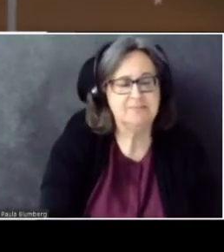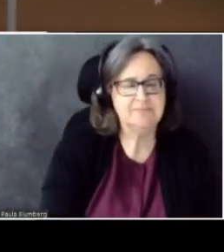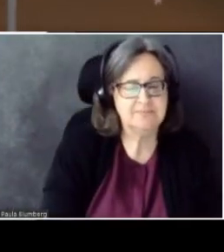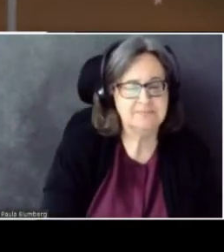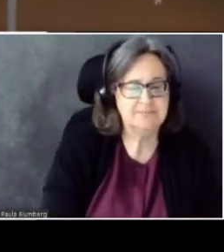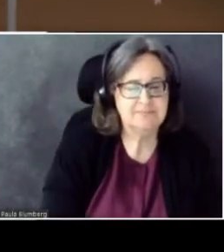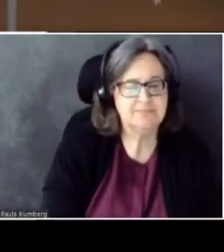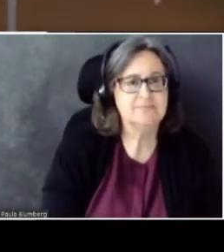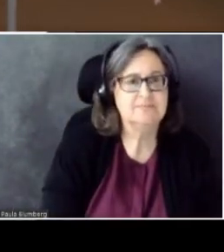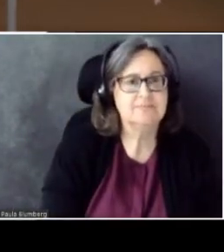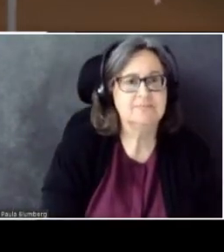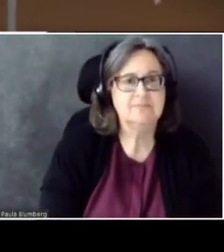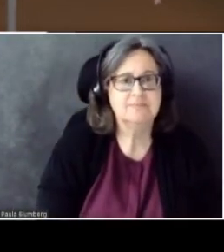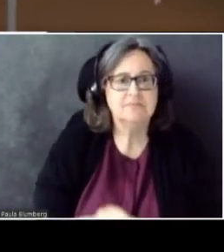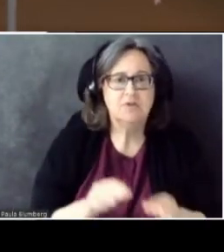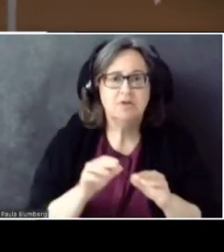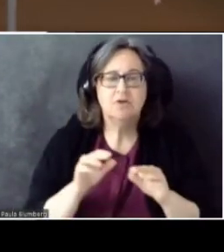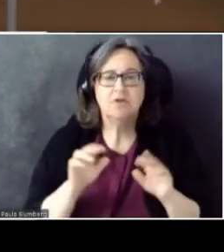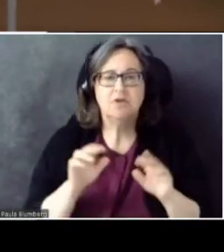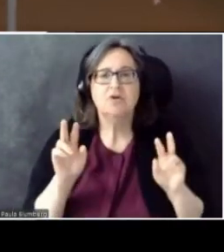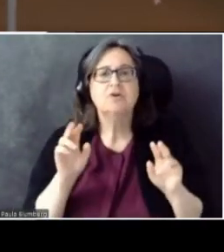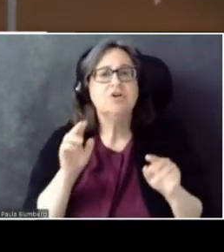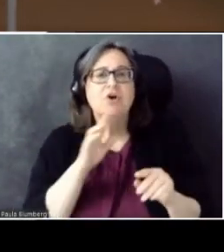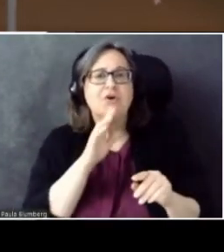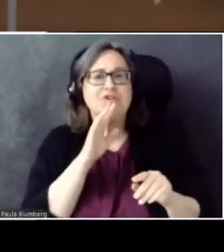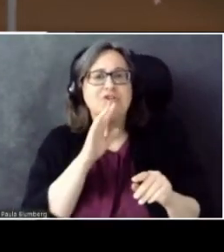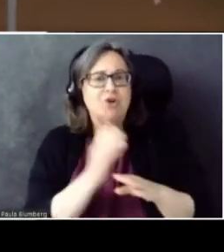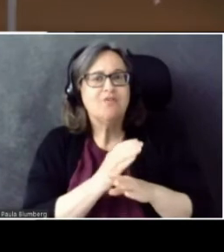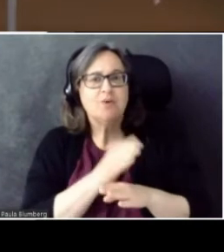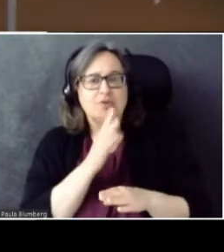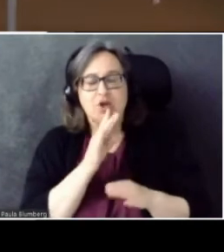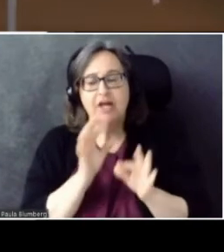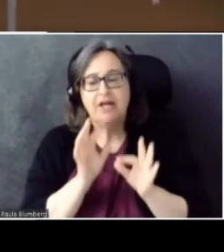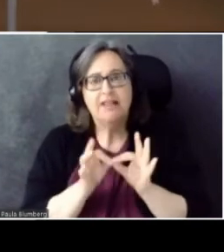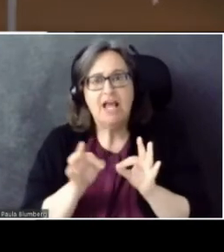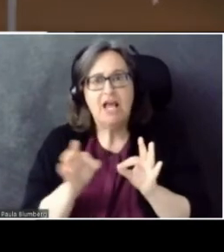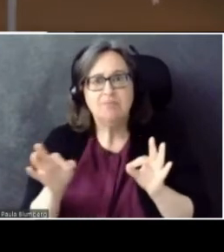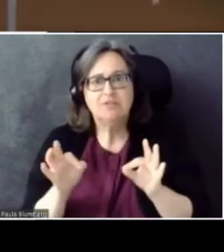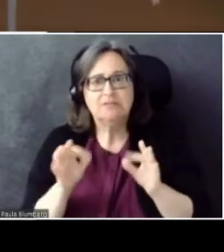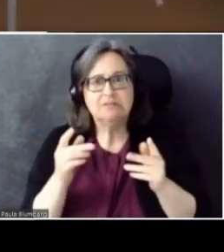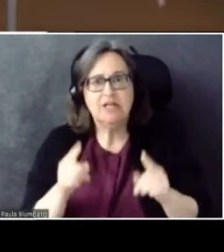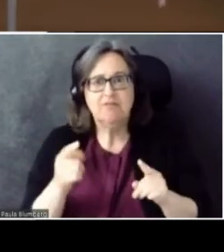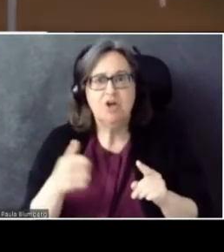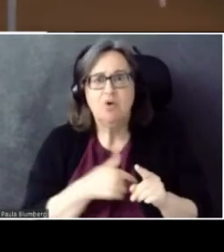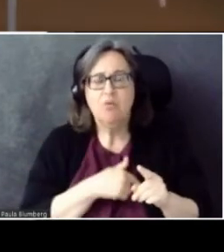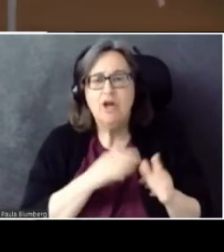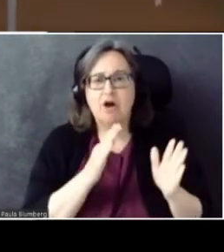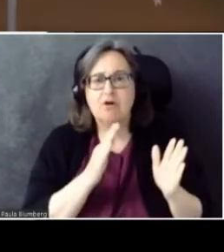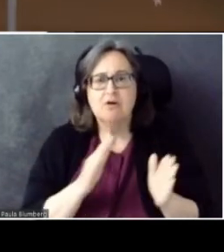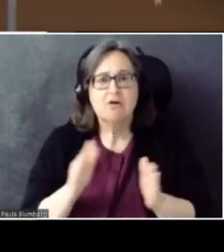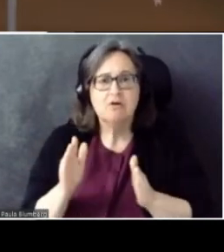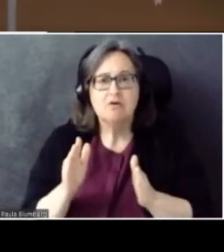The captain has turned on the seatbelt sign in preparation for our descent into the Seattle area. I'll play it again.